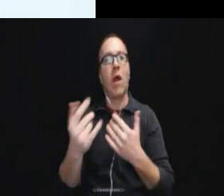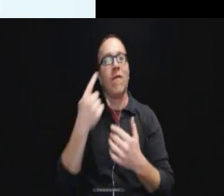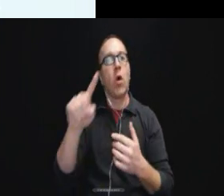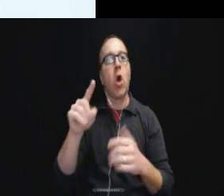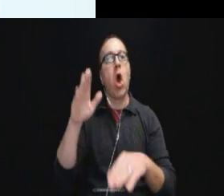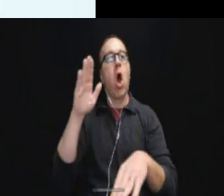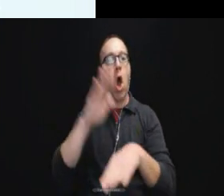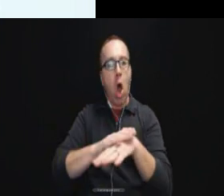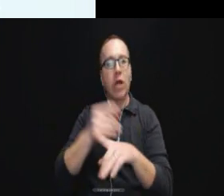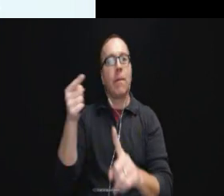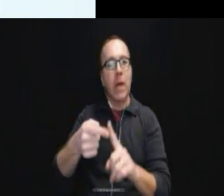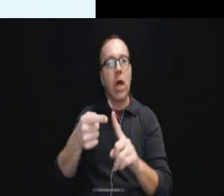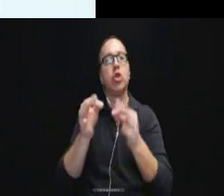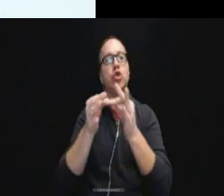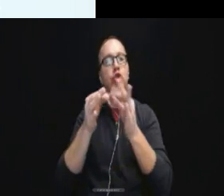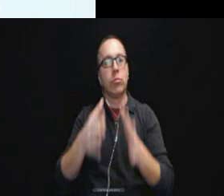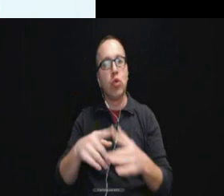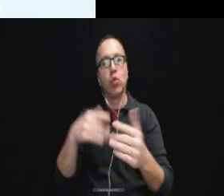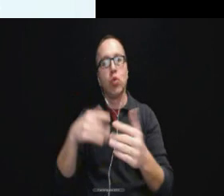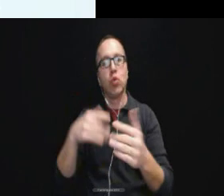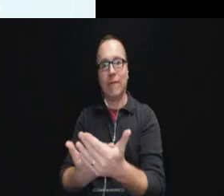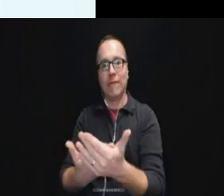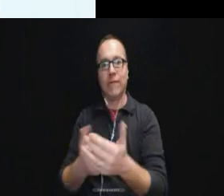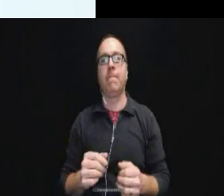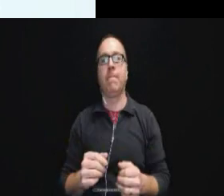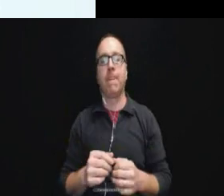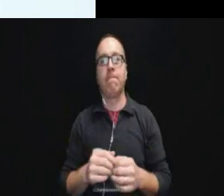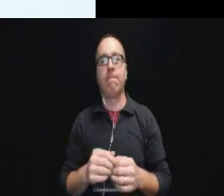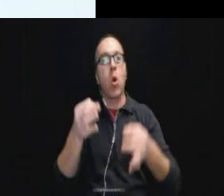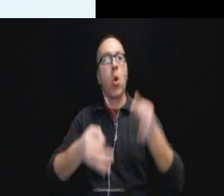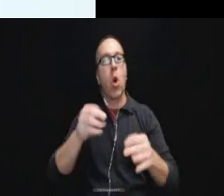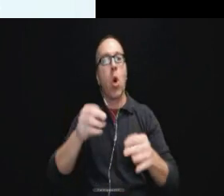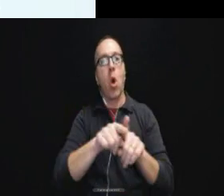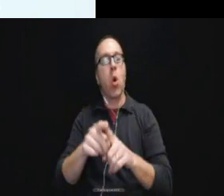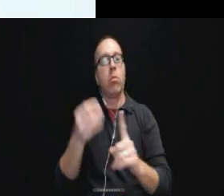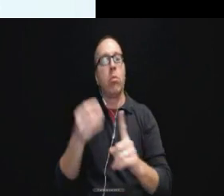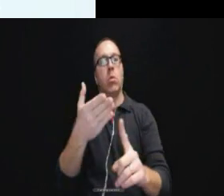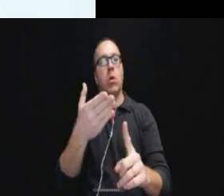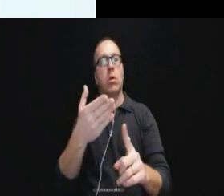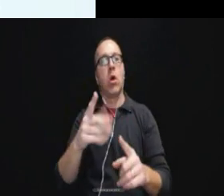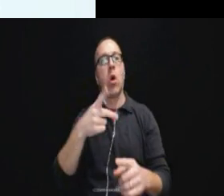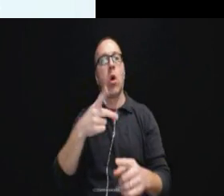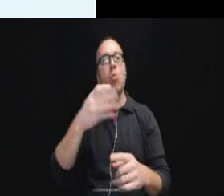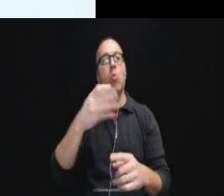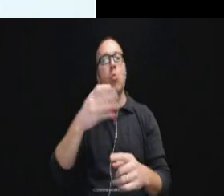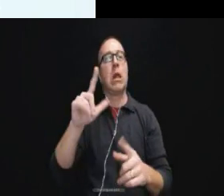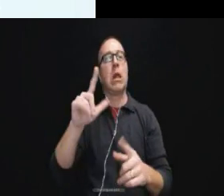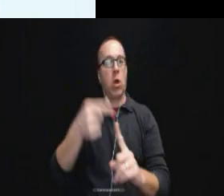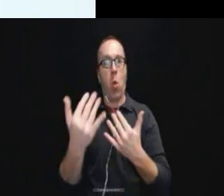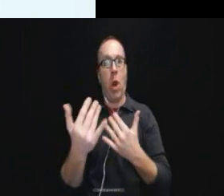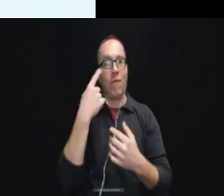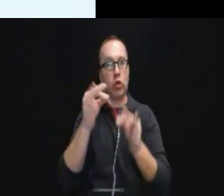to arrive. The court also noted as a practical matter waiting for an interpreter may have altered